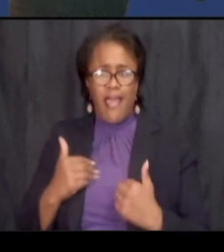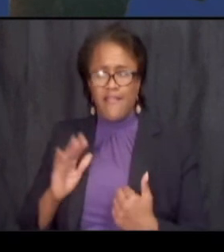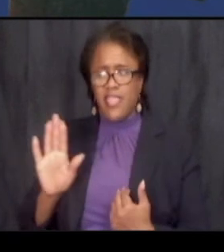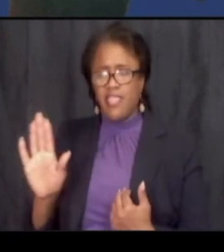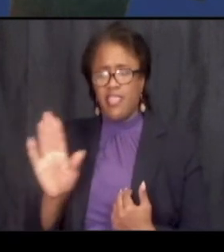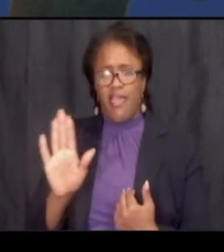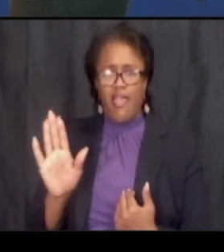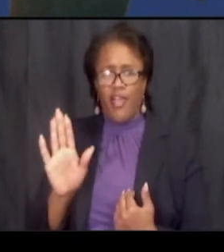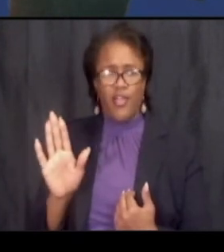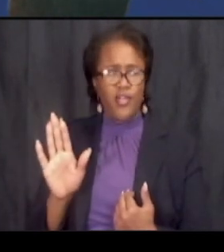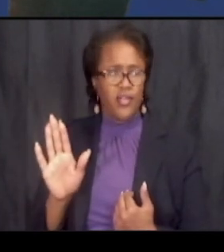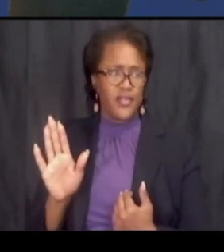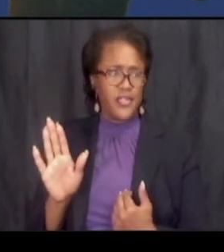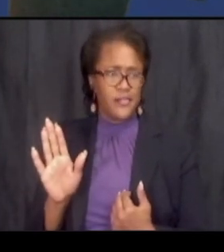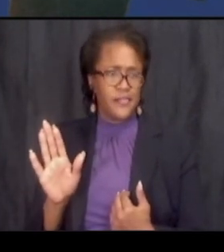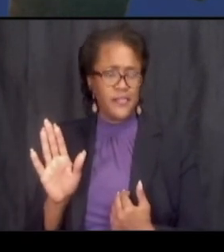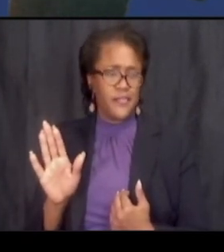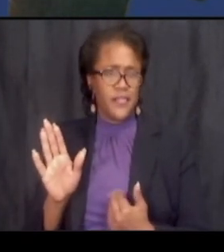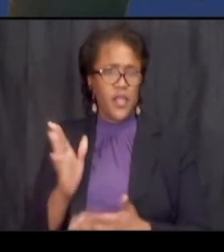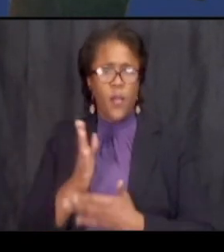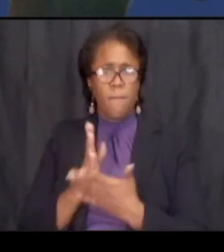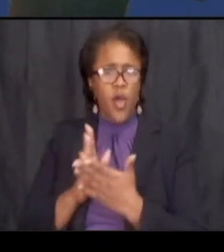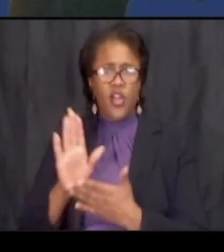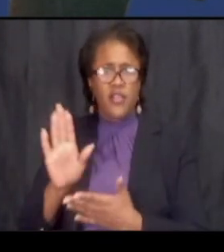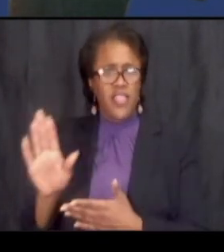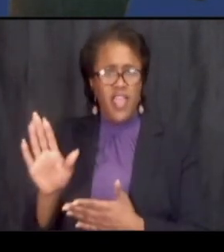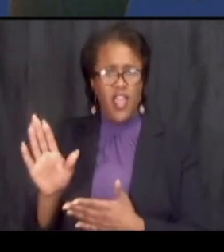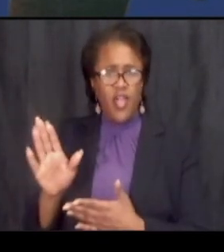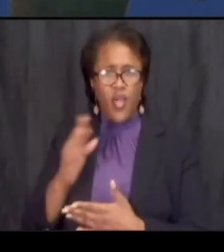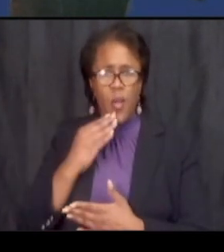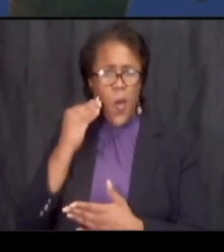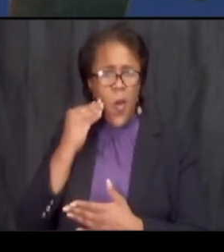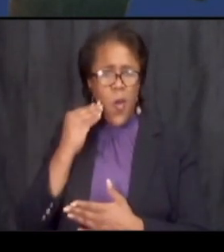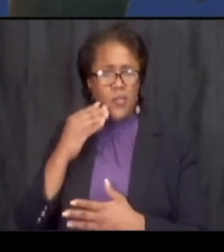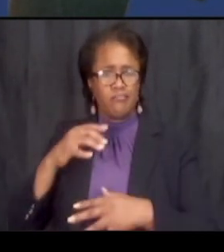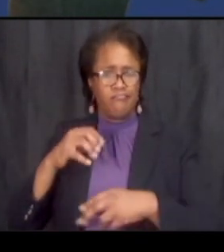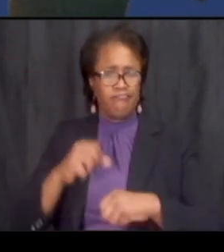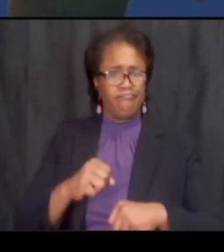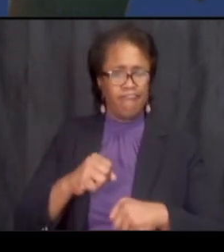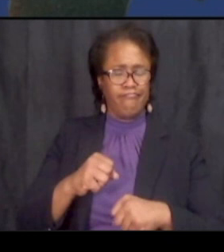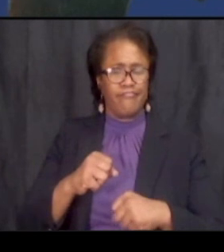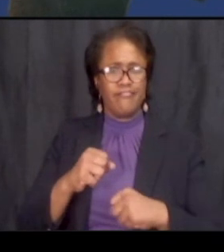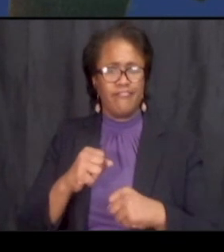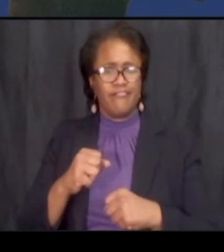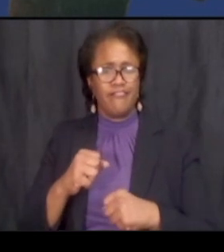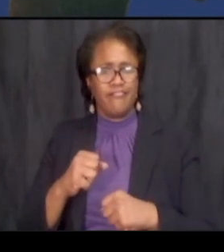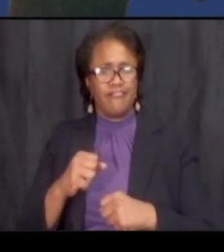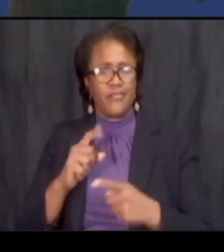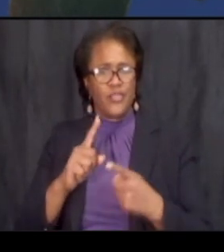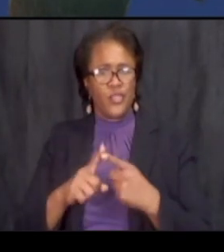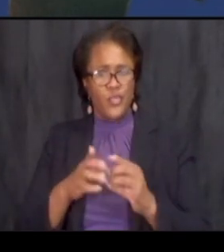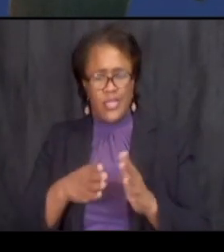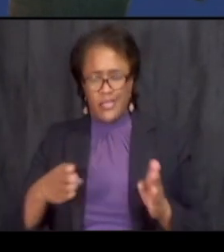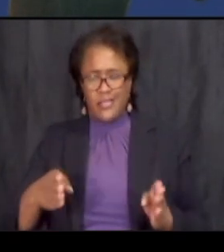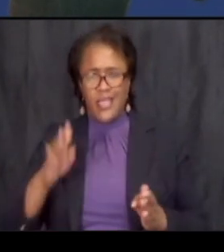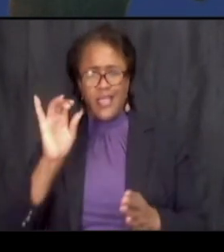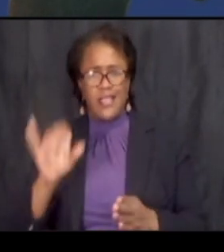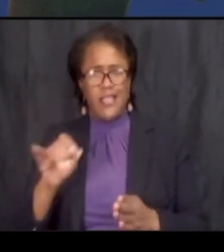um portions of their uh residency taken away uh to extend this extend this project